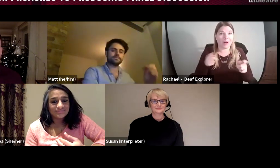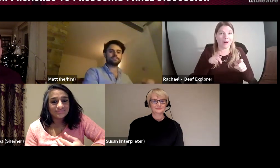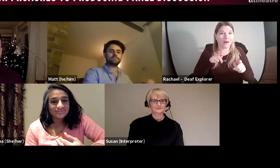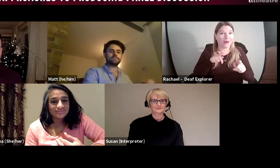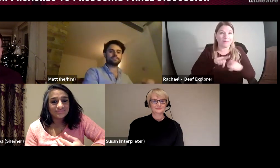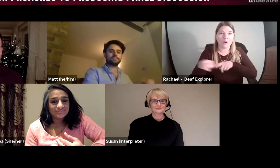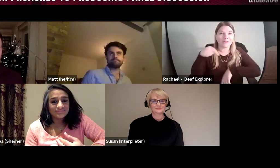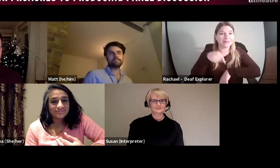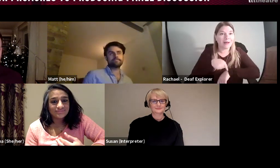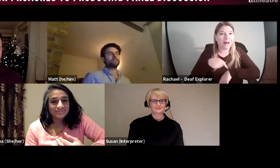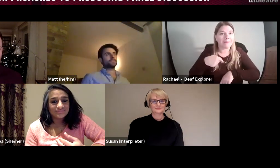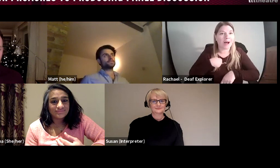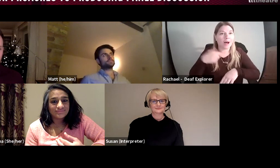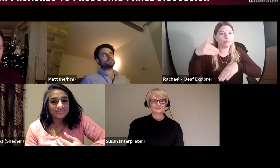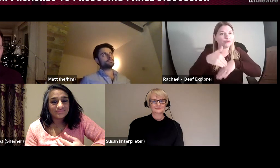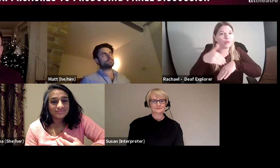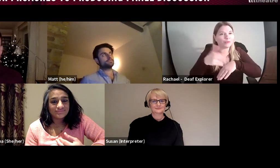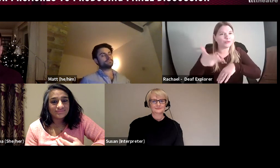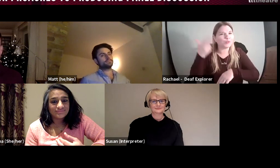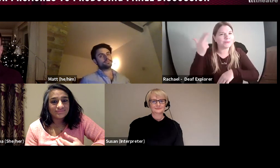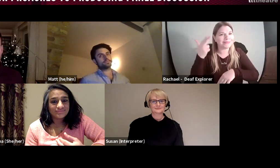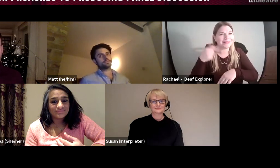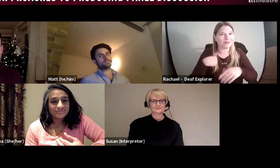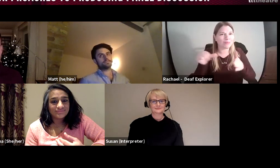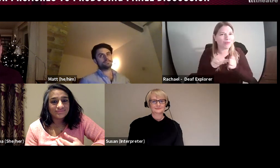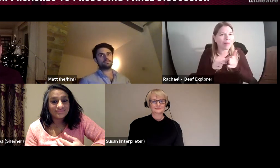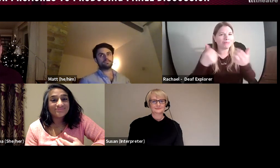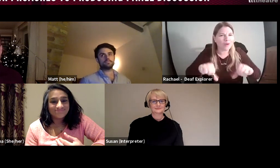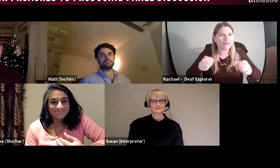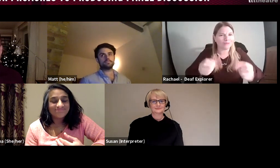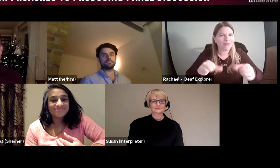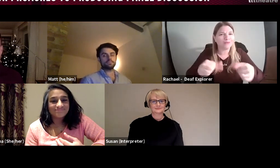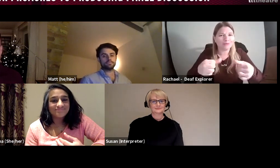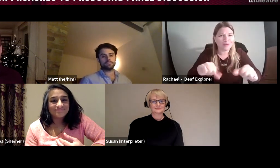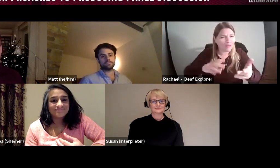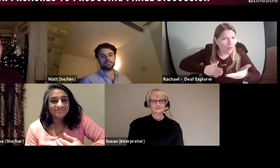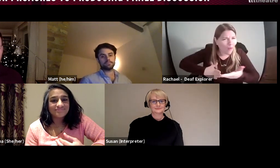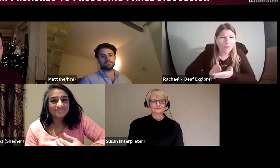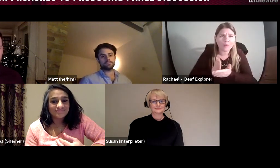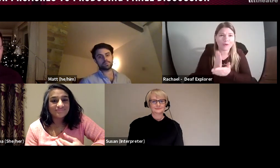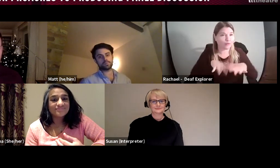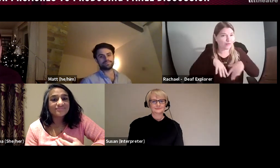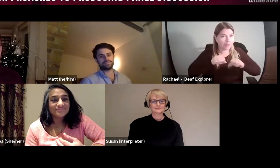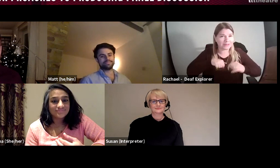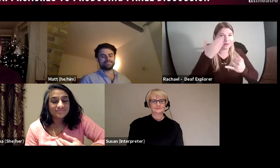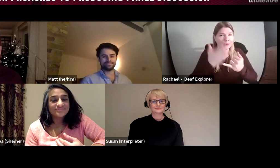and for me as a producer I think most of the time I'm the trouble shooter, the problem solver,